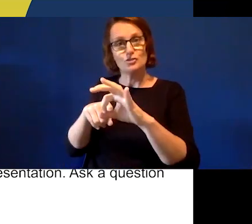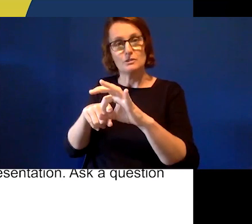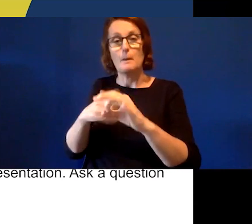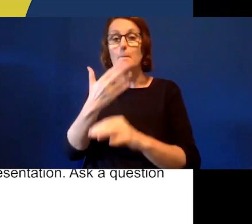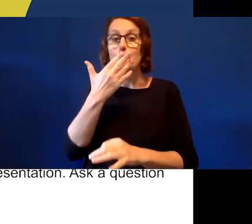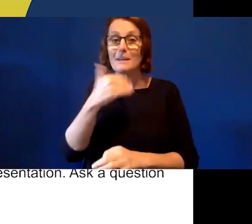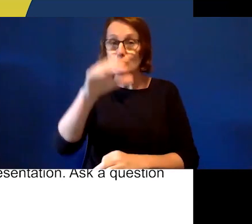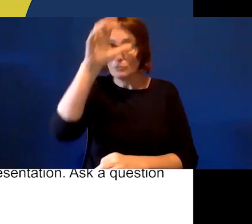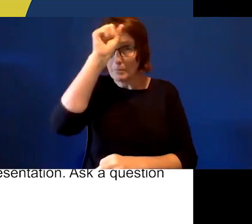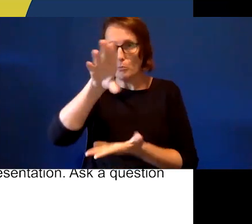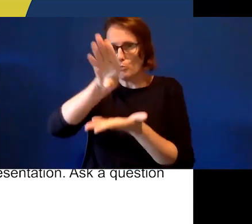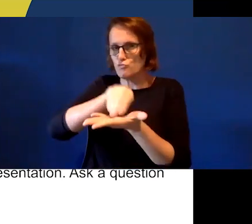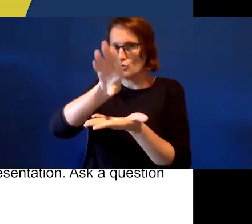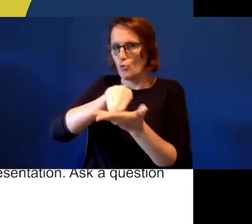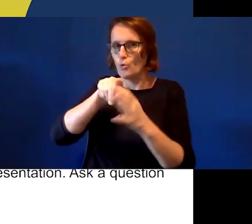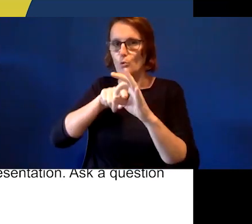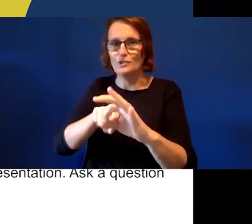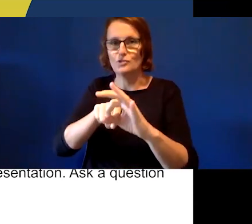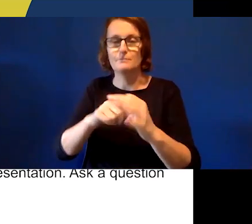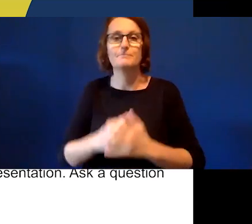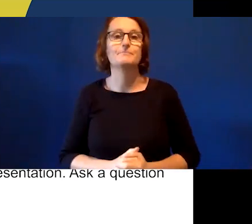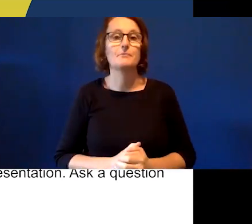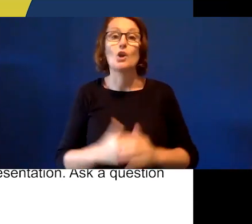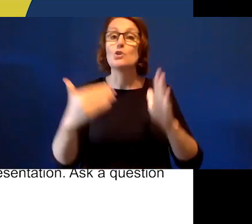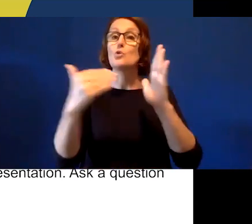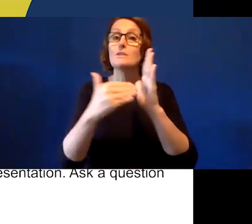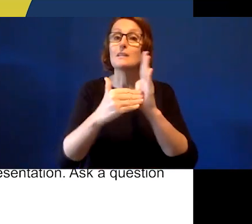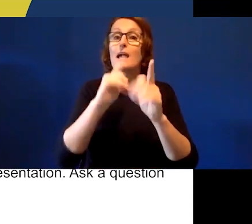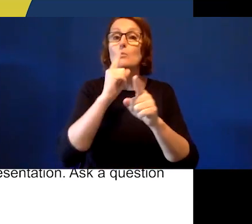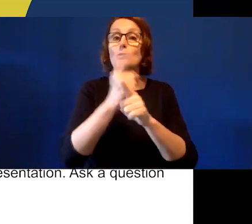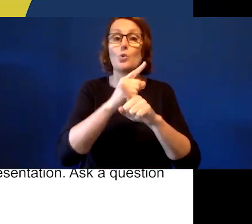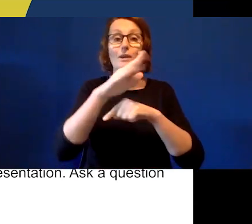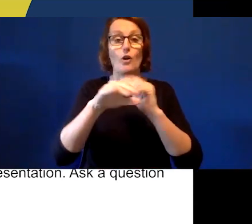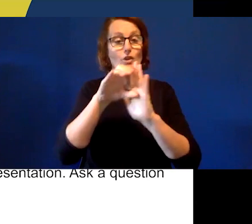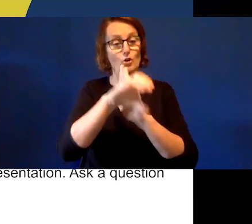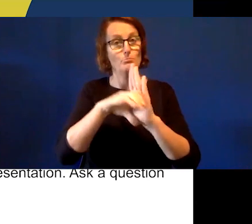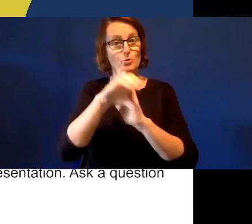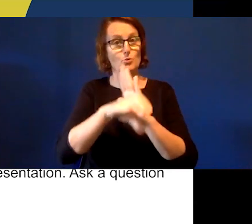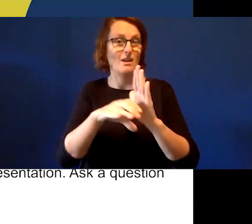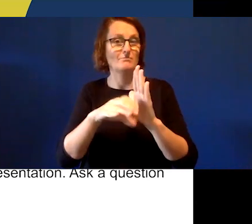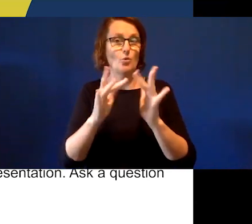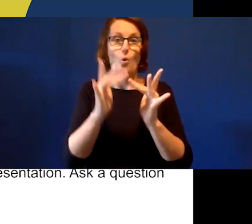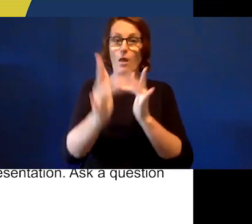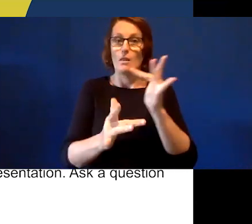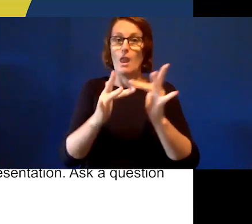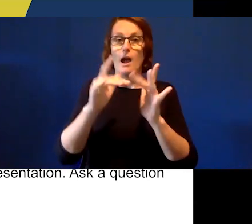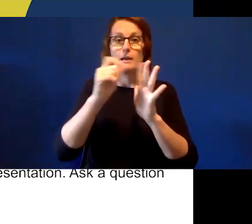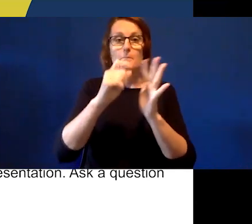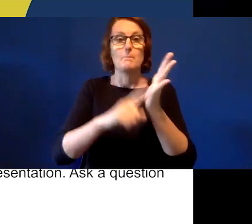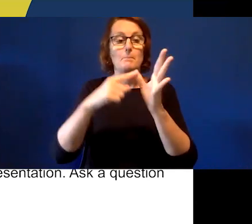So, the discussion today is about digital platforms and if you have any other urgent inquiries, please email us